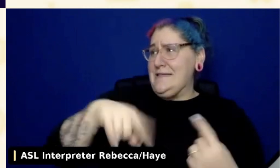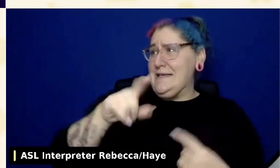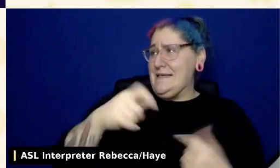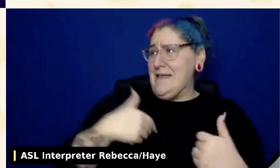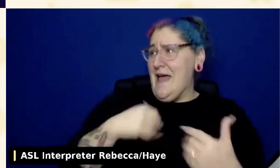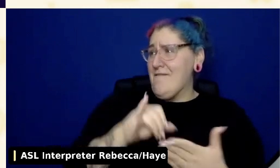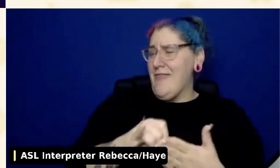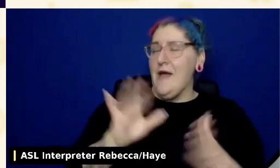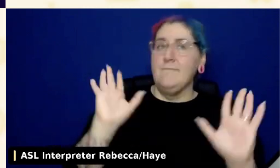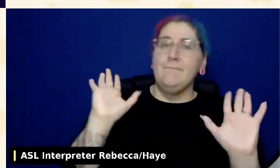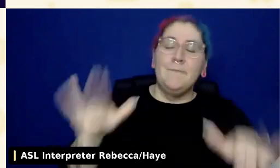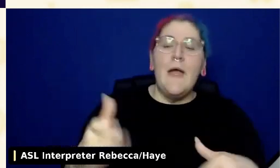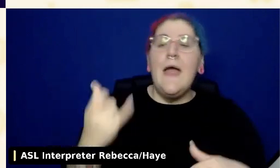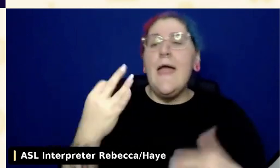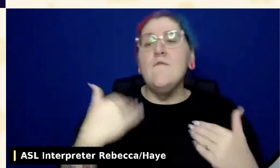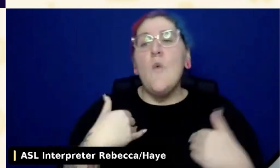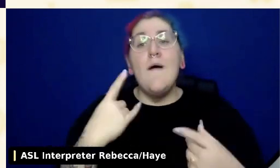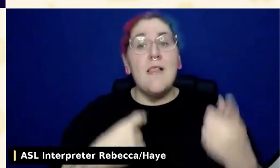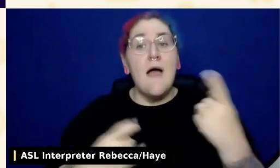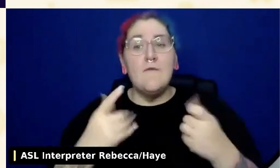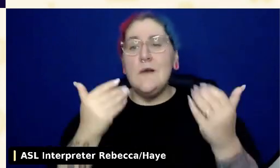and we will definitely answer them as we go.